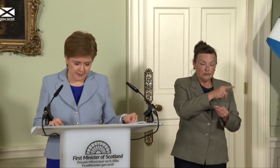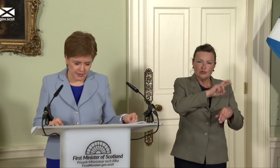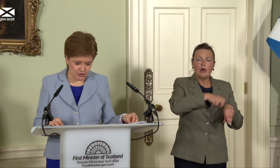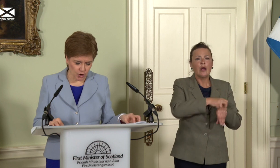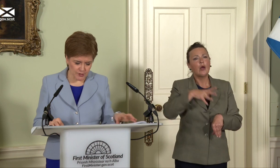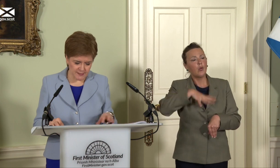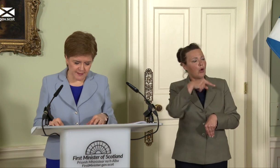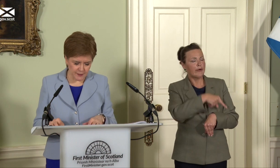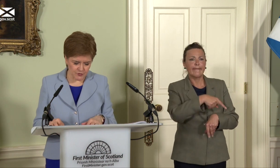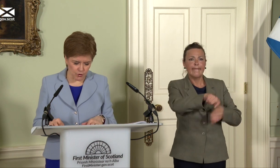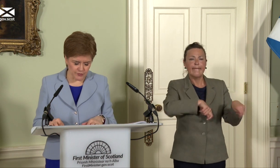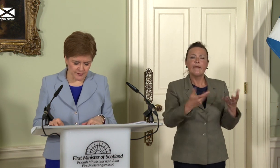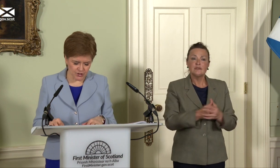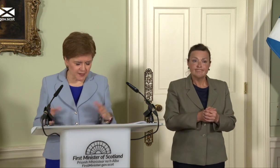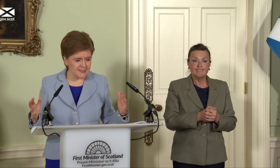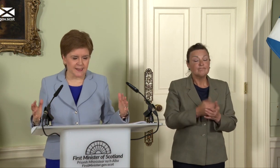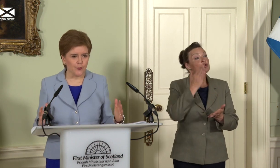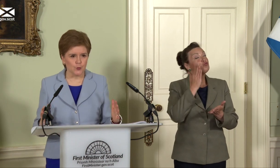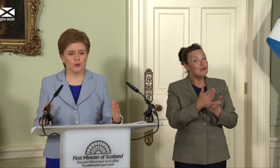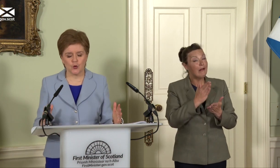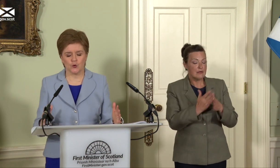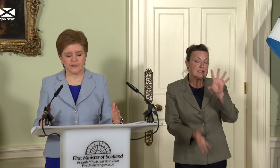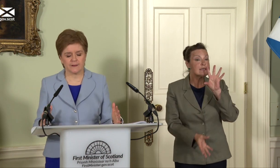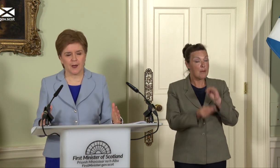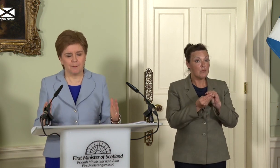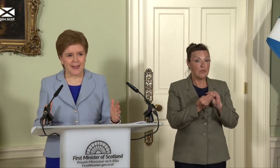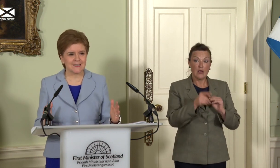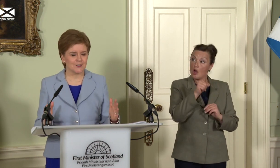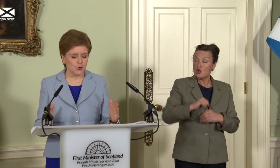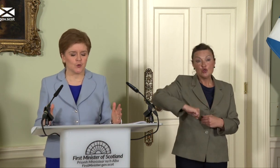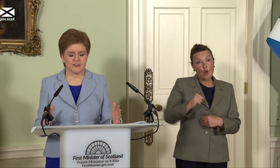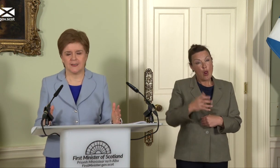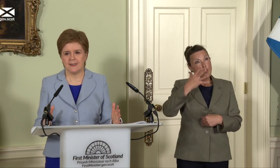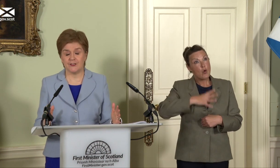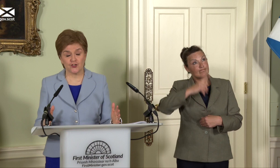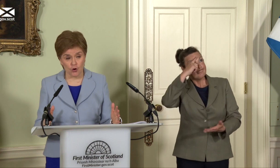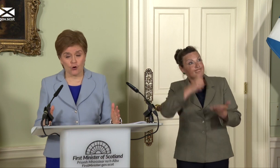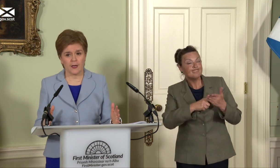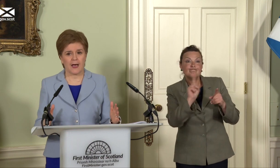In short, the case for Scotland charting our own course - a better course - is strong and